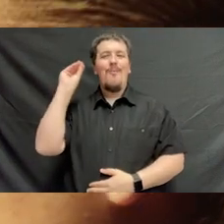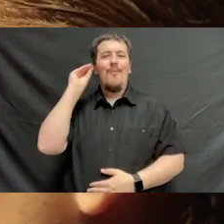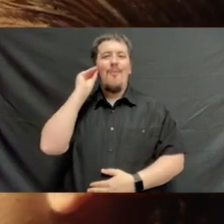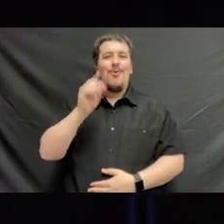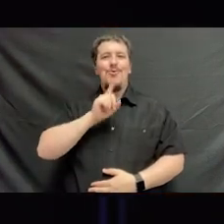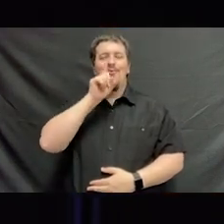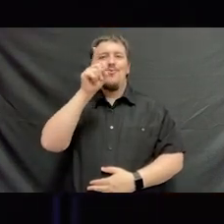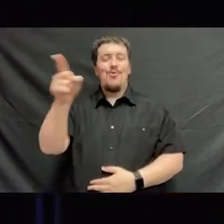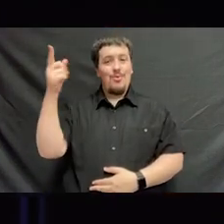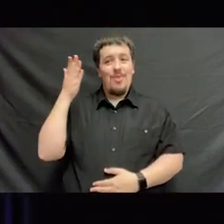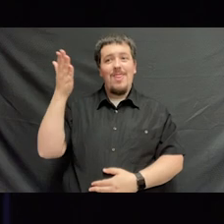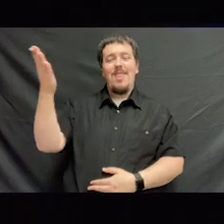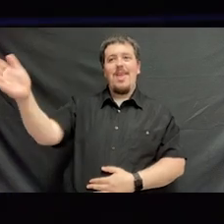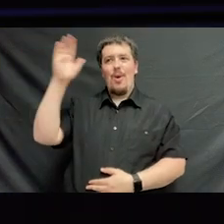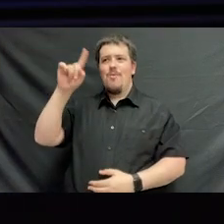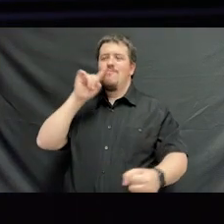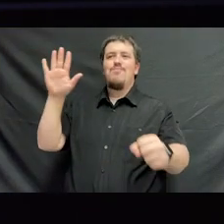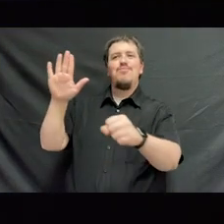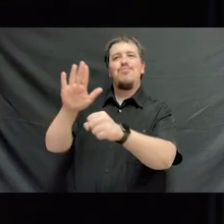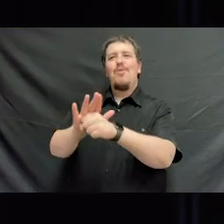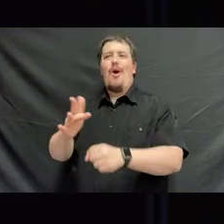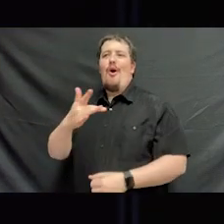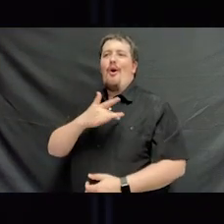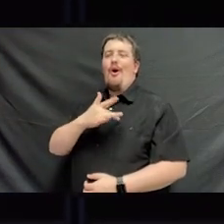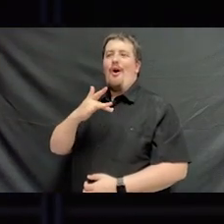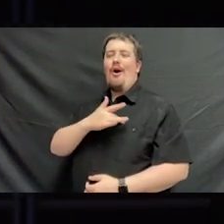And to thee we pledge our hearts